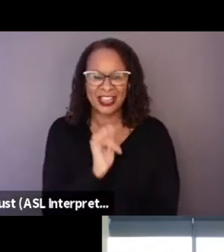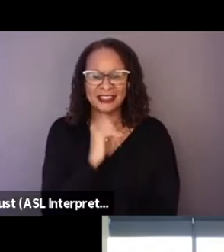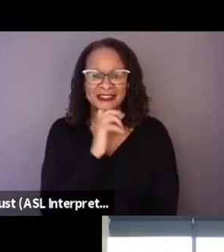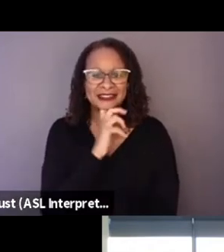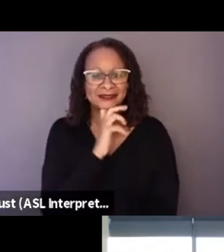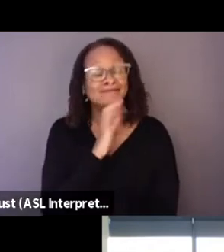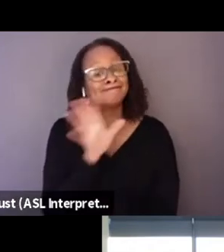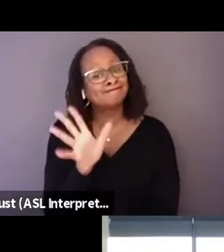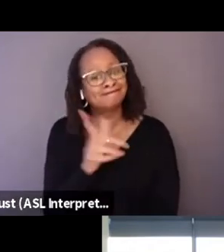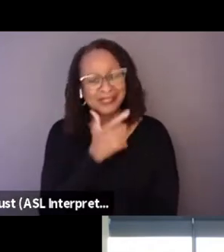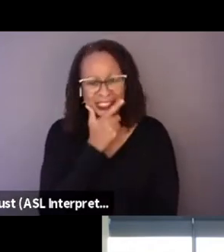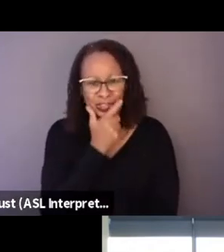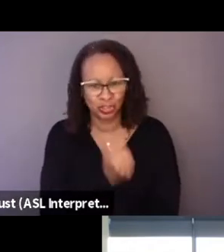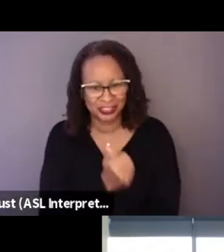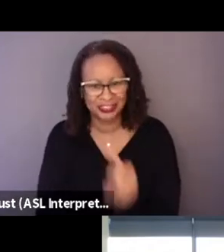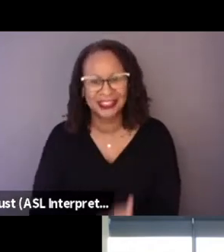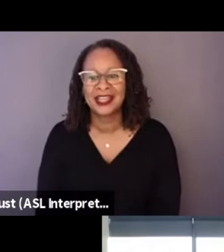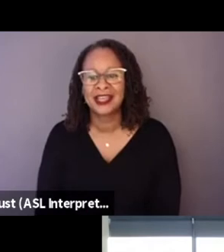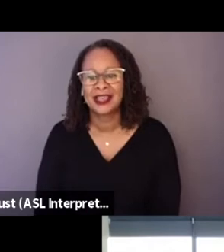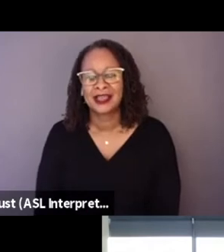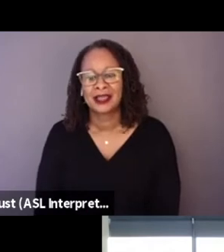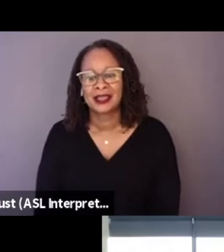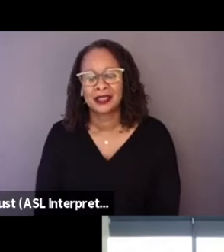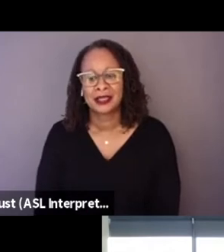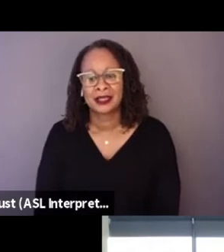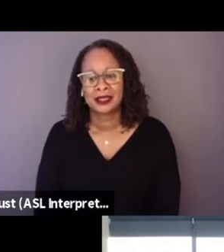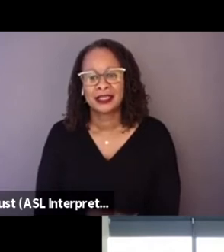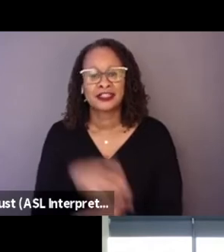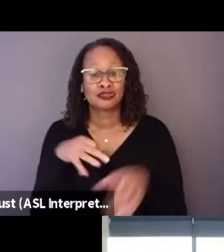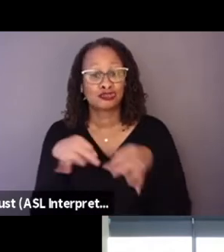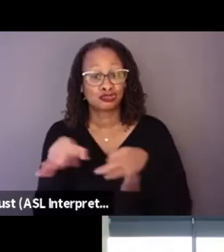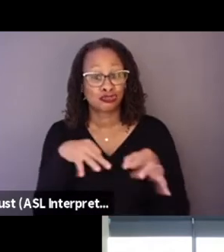that you describe it as enjoyable.